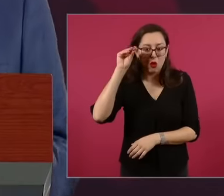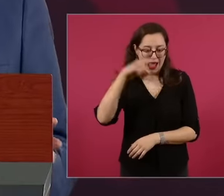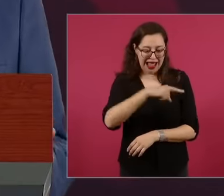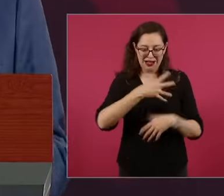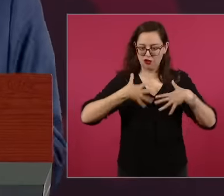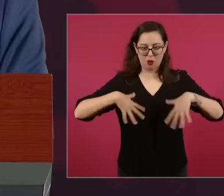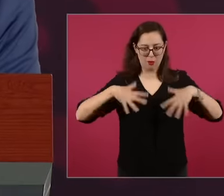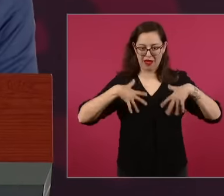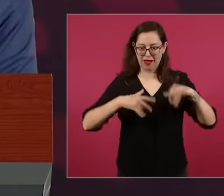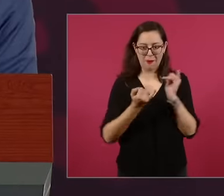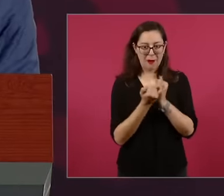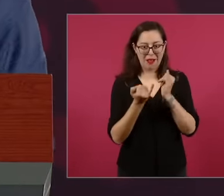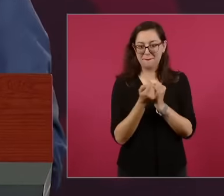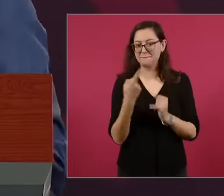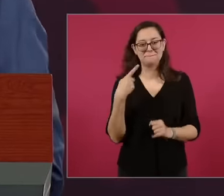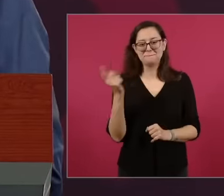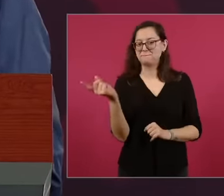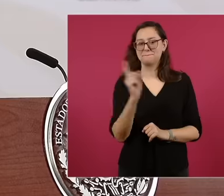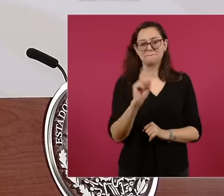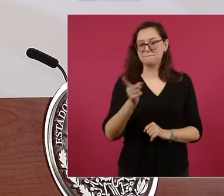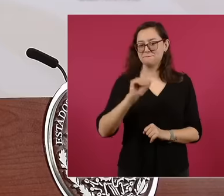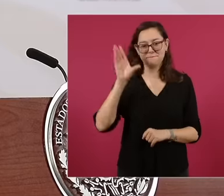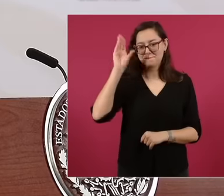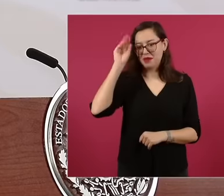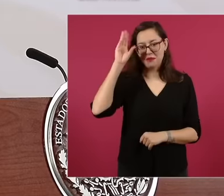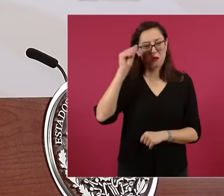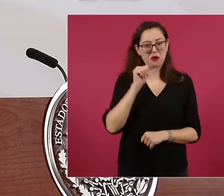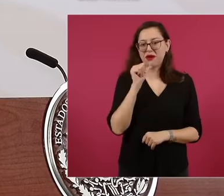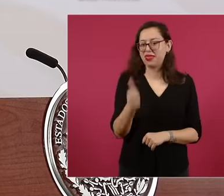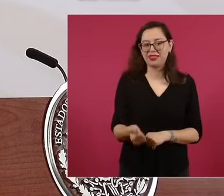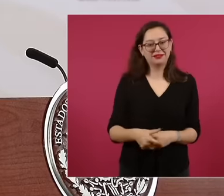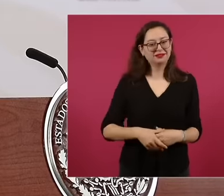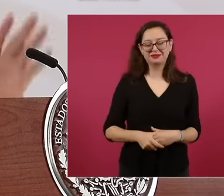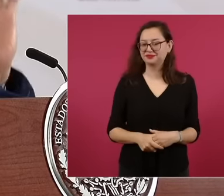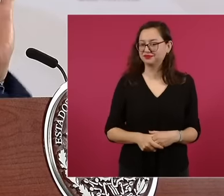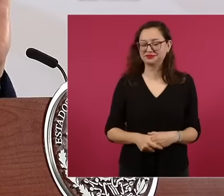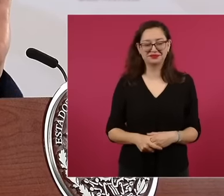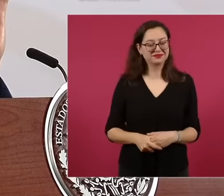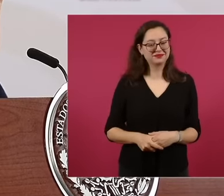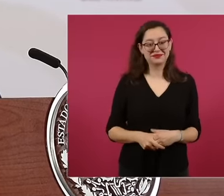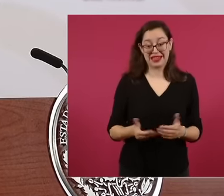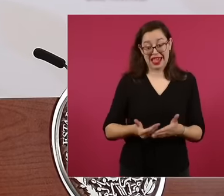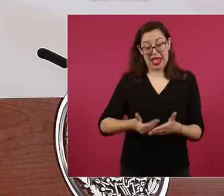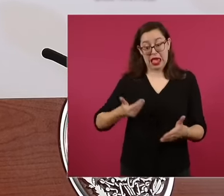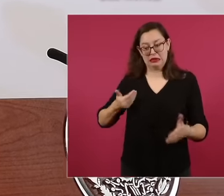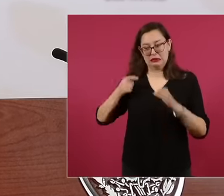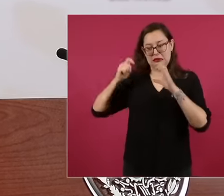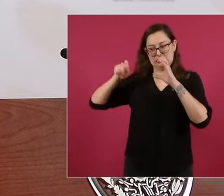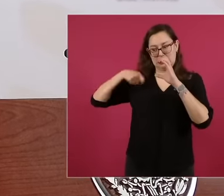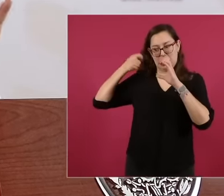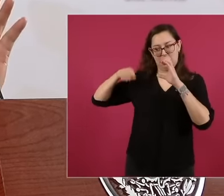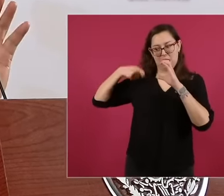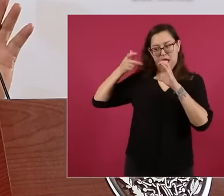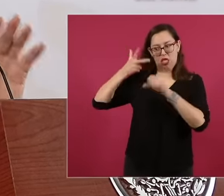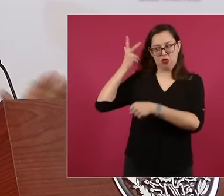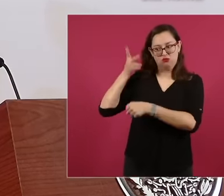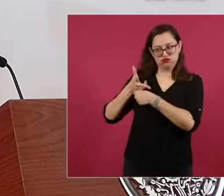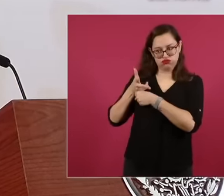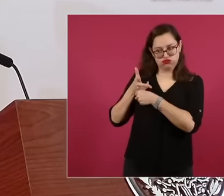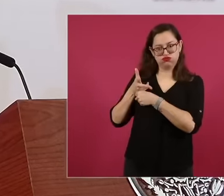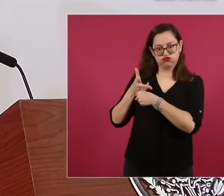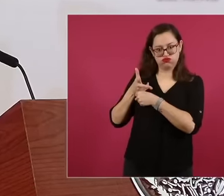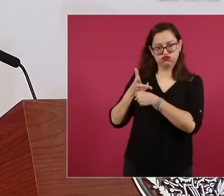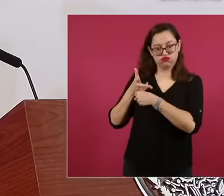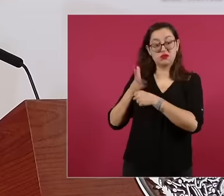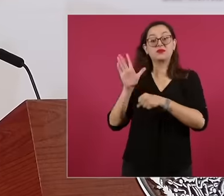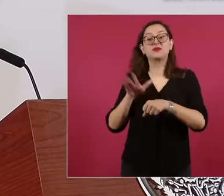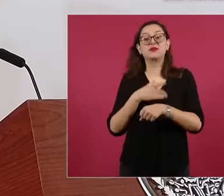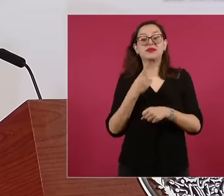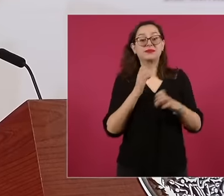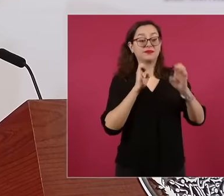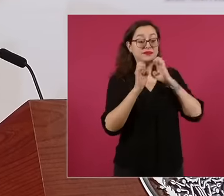before because if he said and one thing stronger than